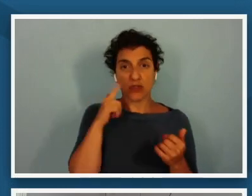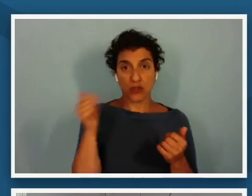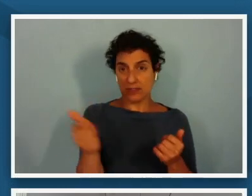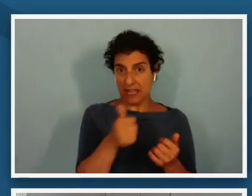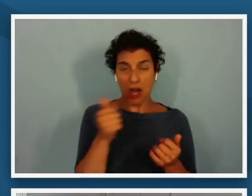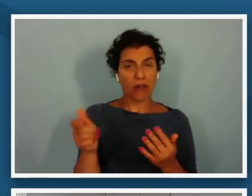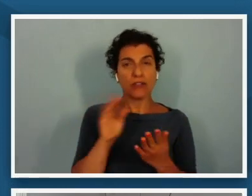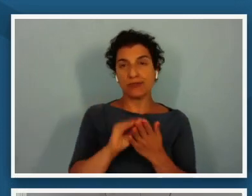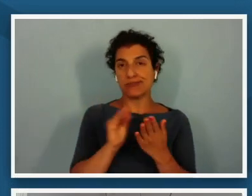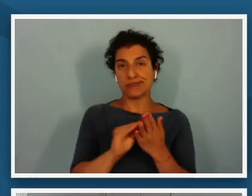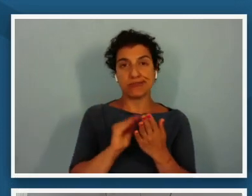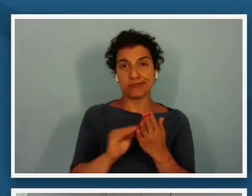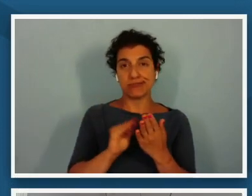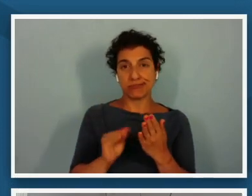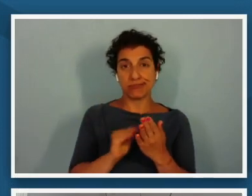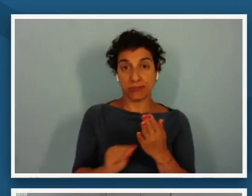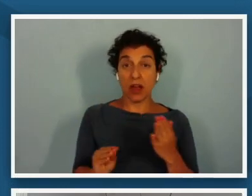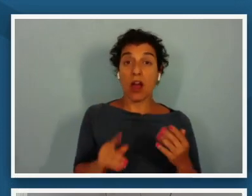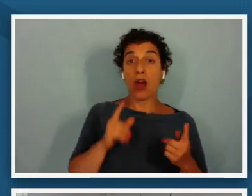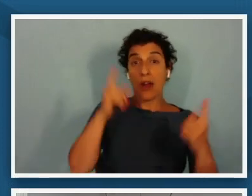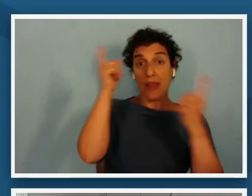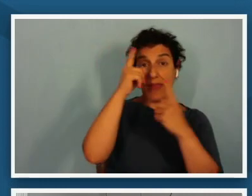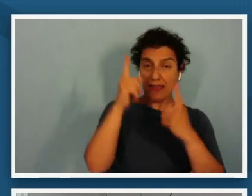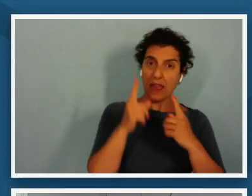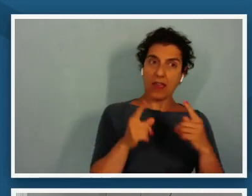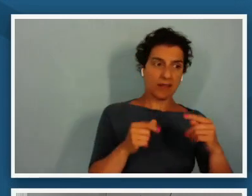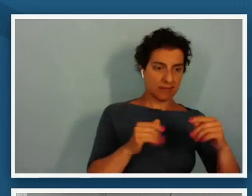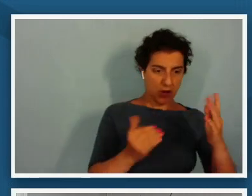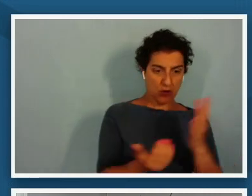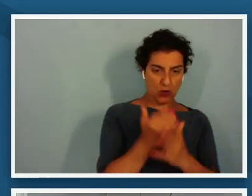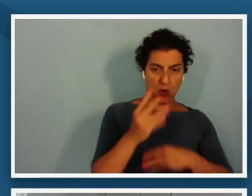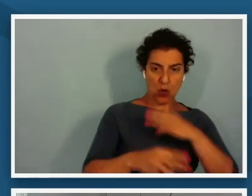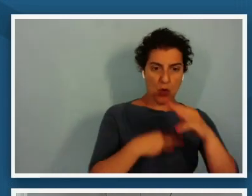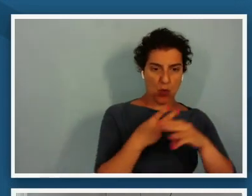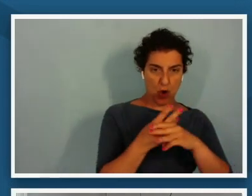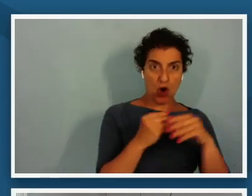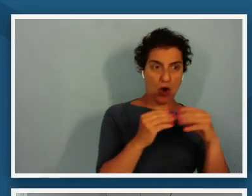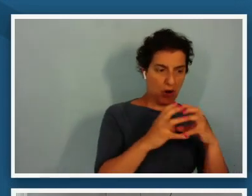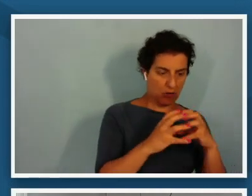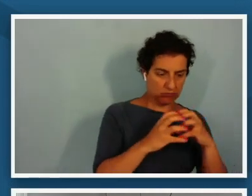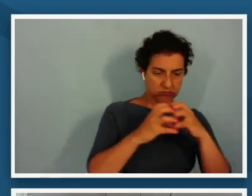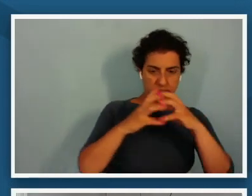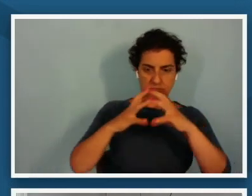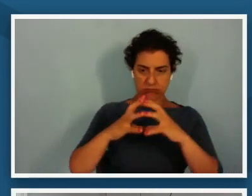when you think of building a new world